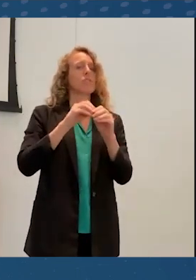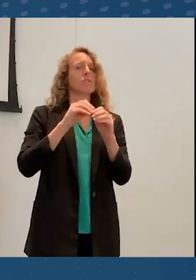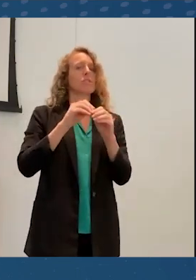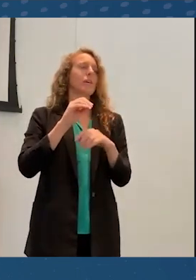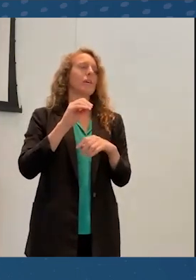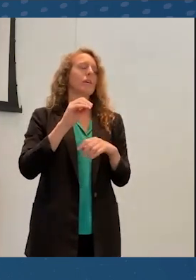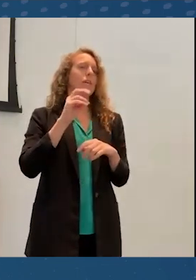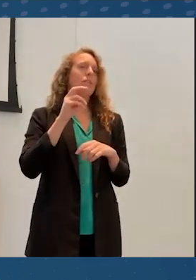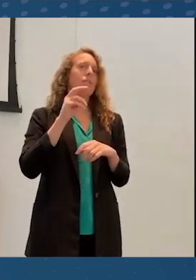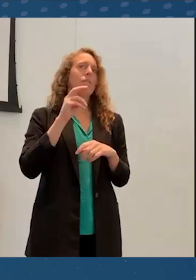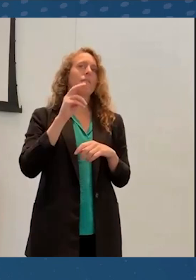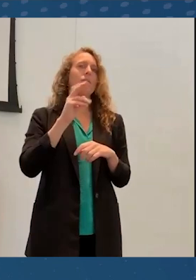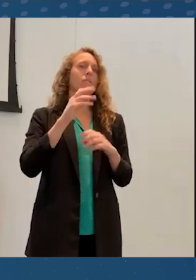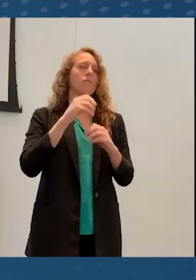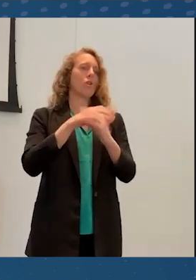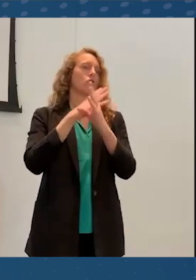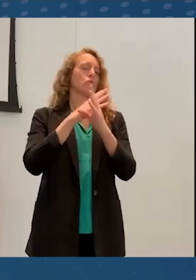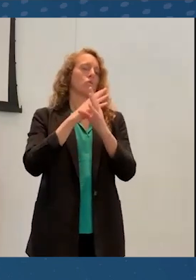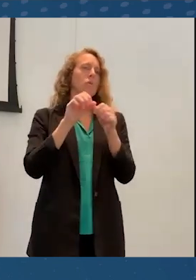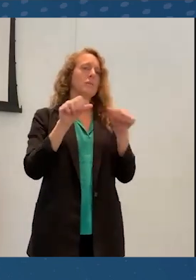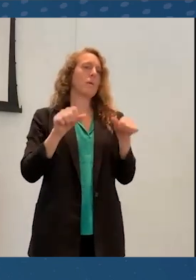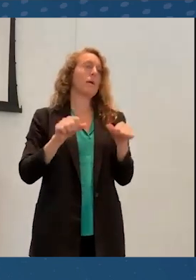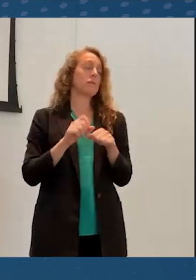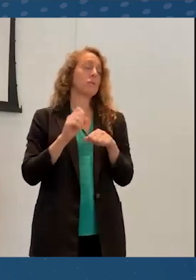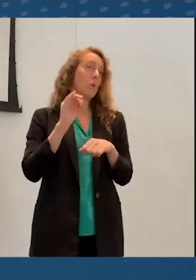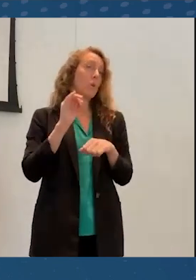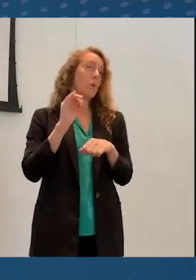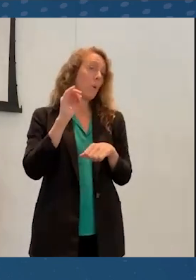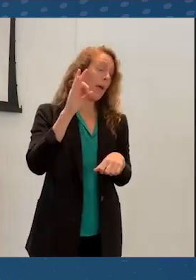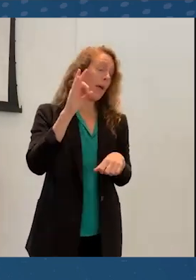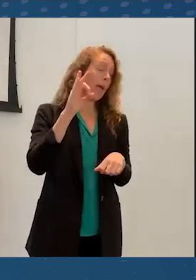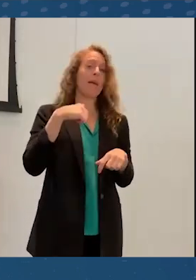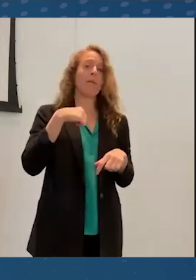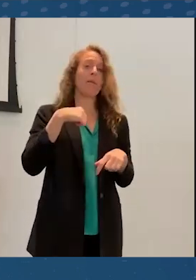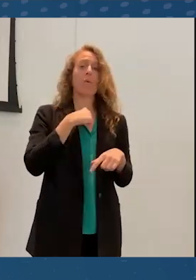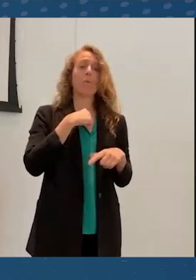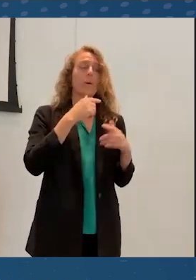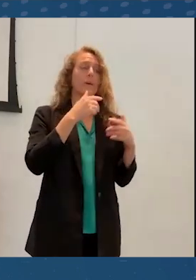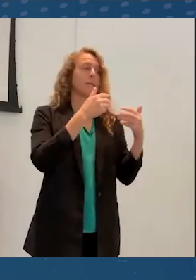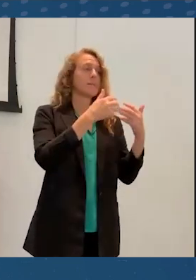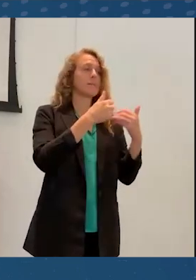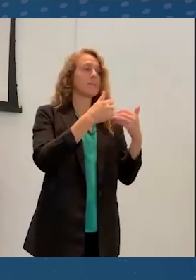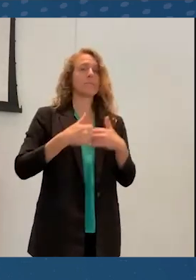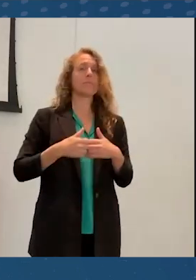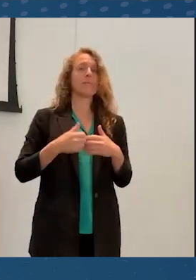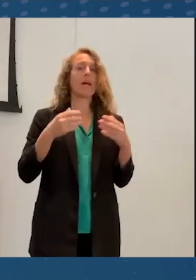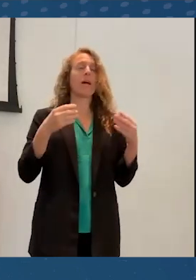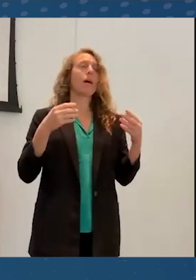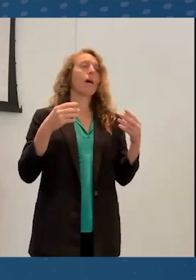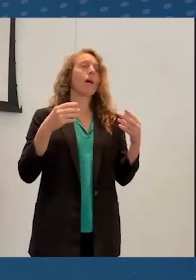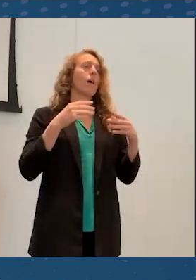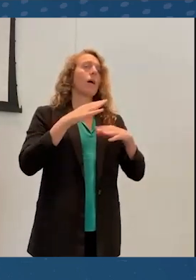So if we roughly group these, how a flexibility and allowing